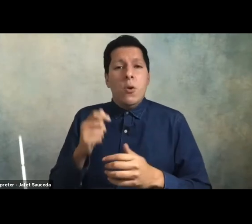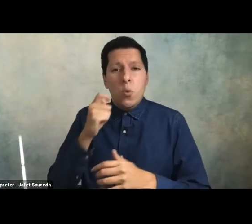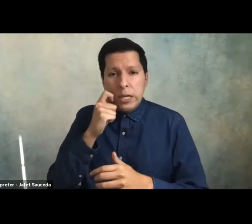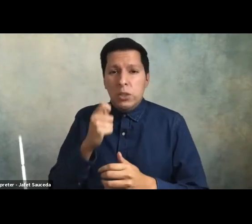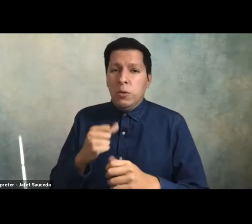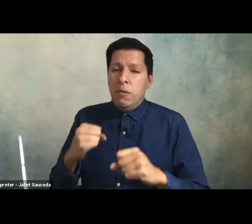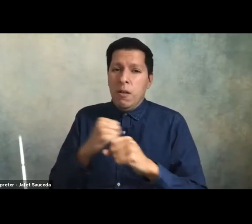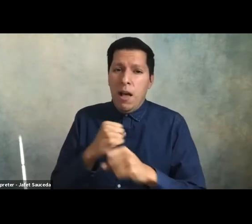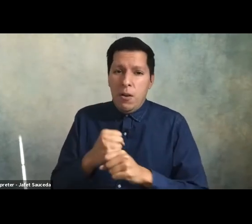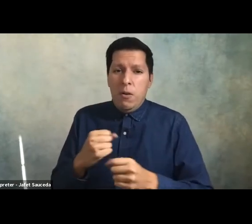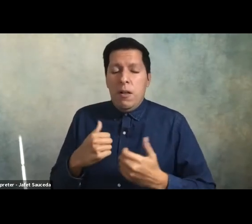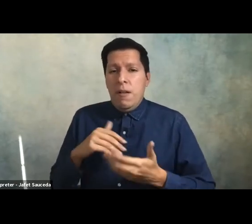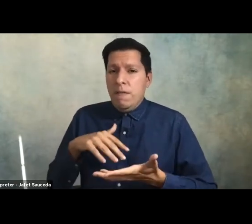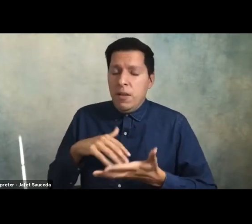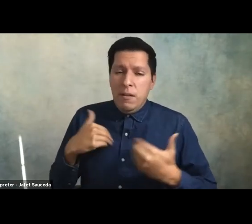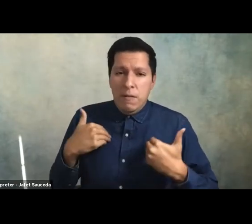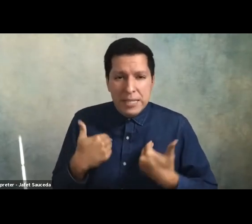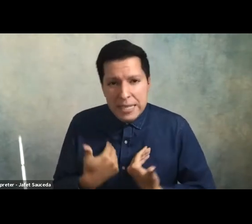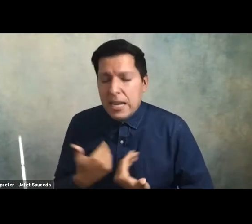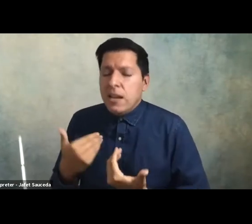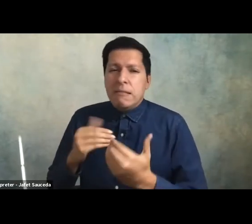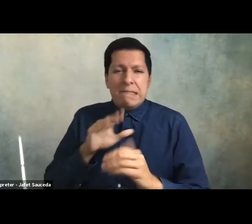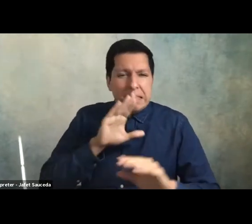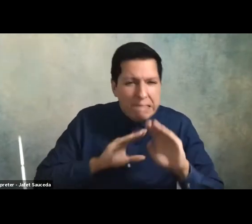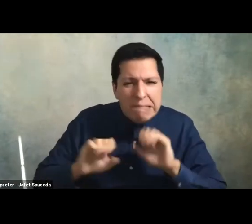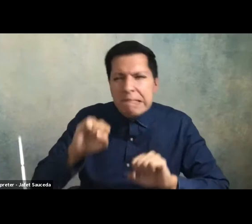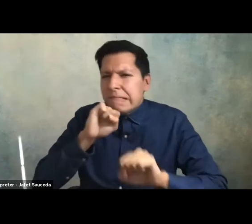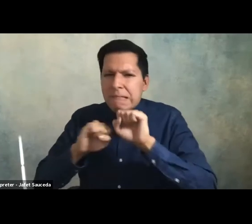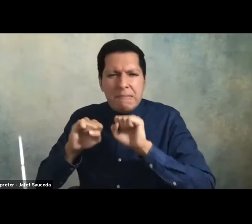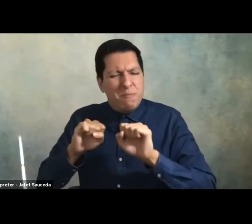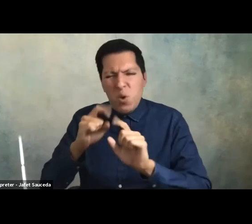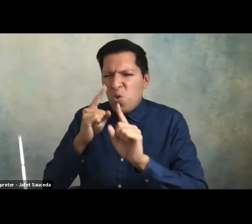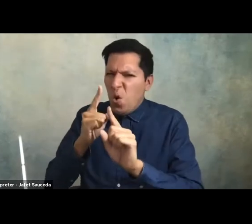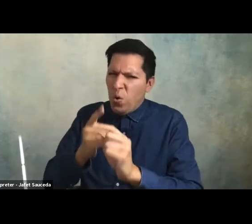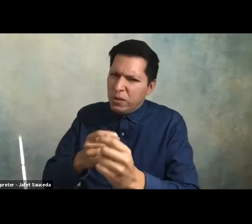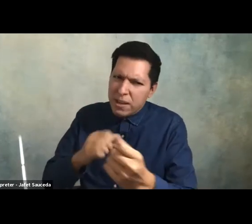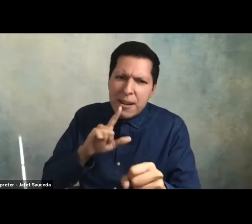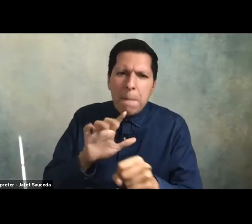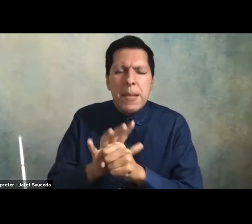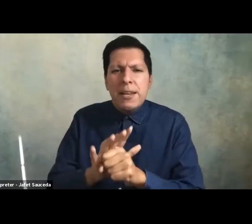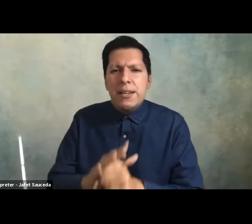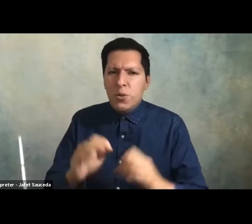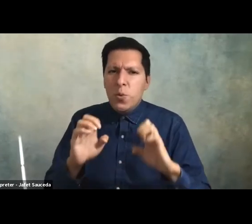as well as the faculty and staff who are committed to racial justice in higher ed including at csun